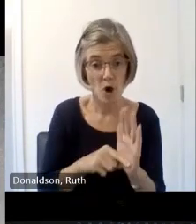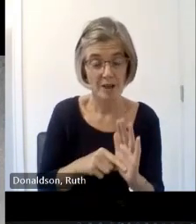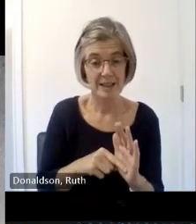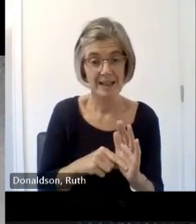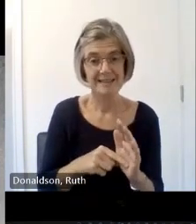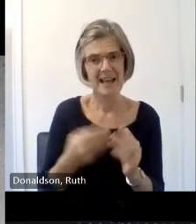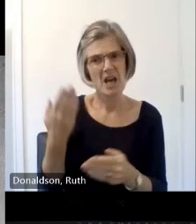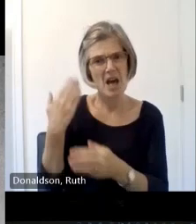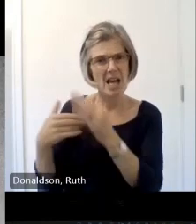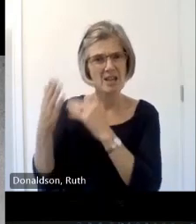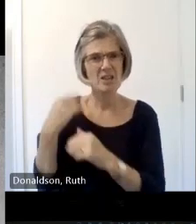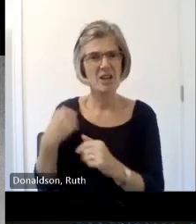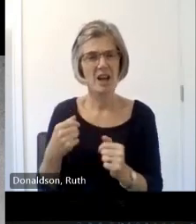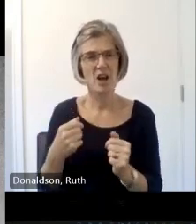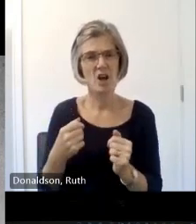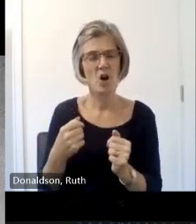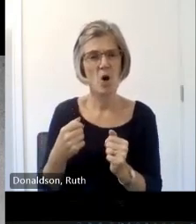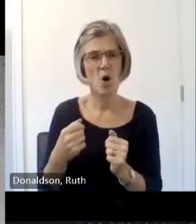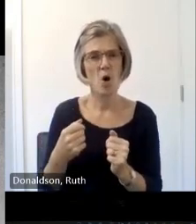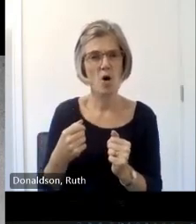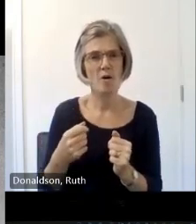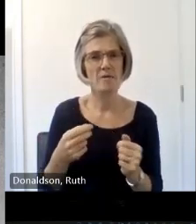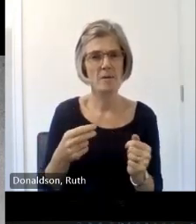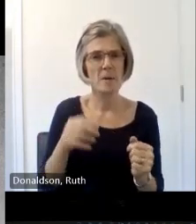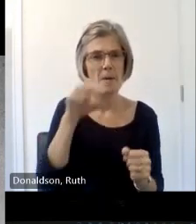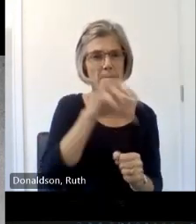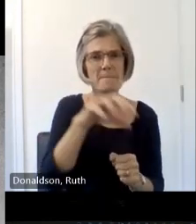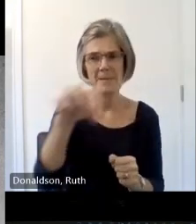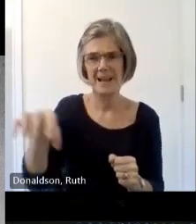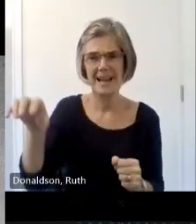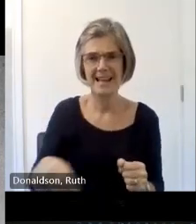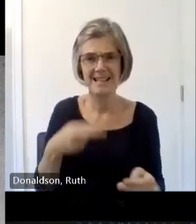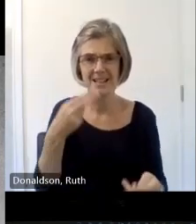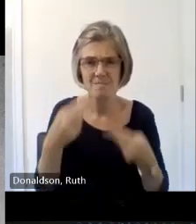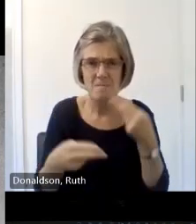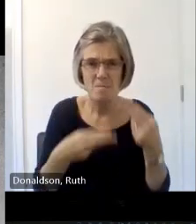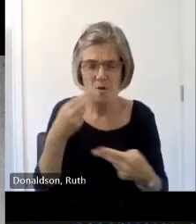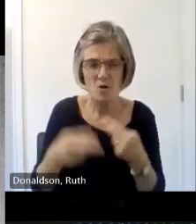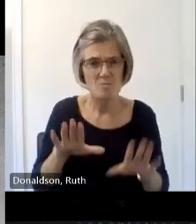run during the 1940s and 50s under the banner of British restaurants but some of them continued